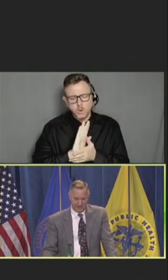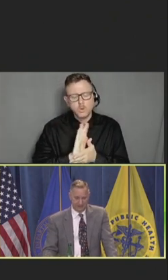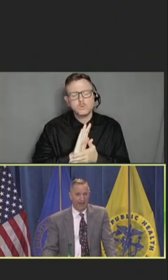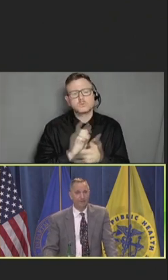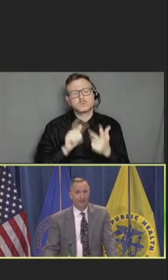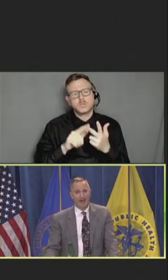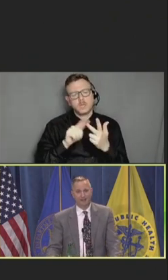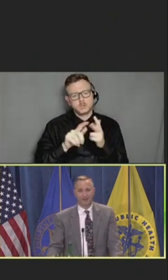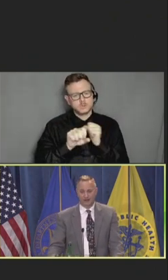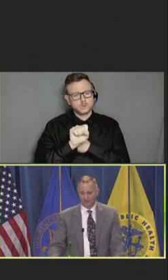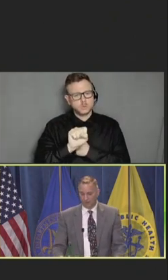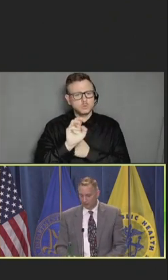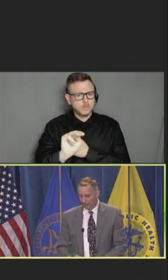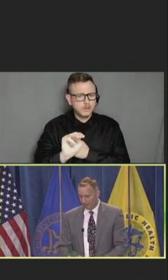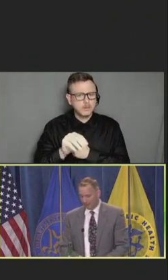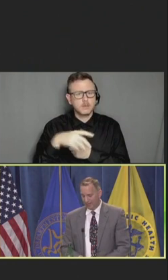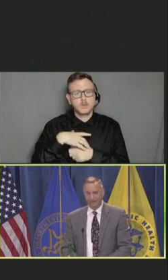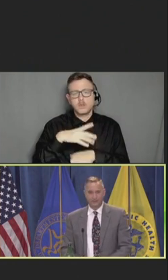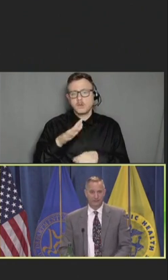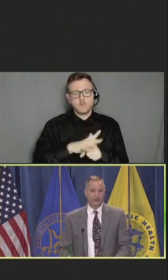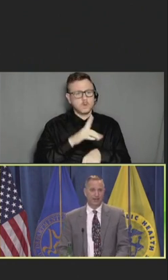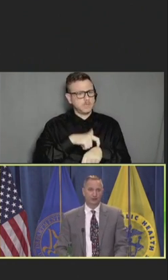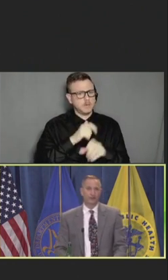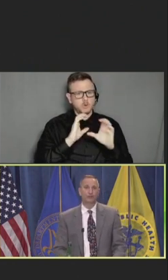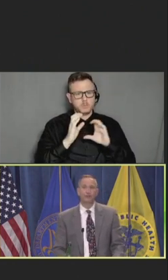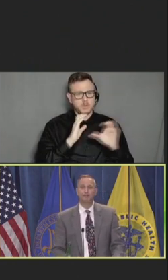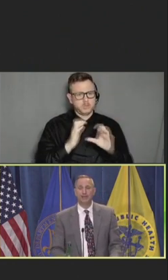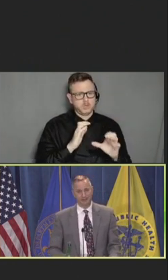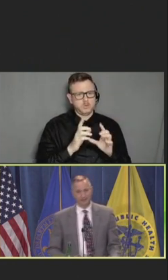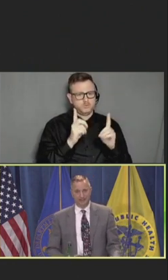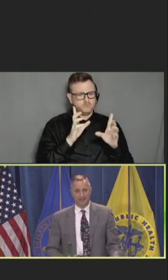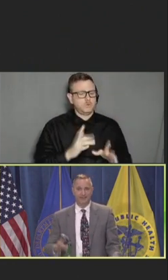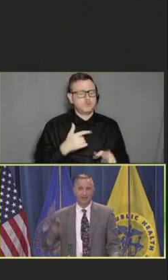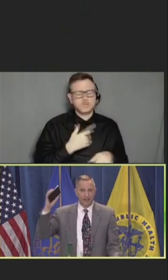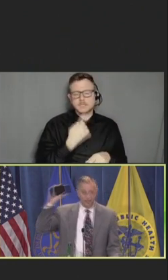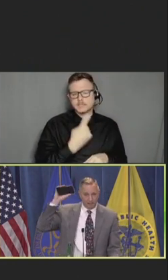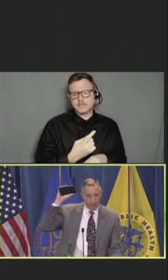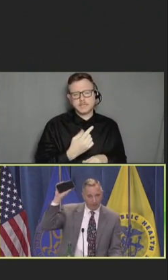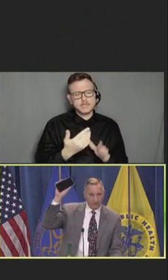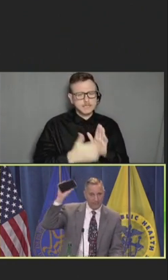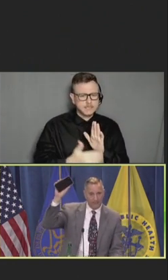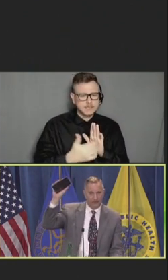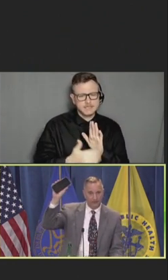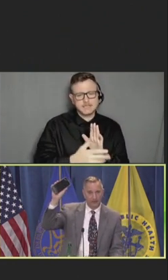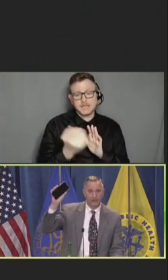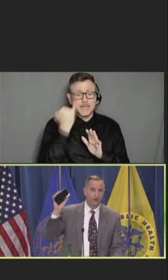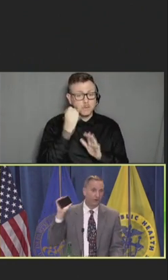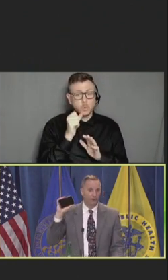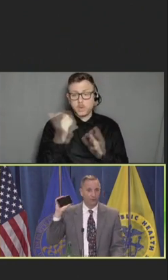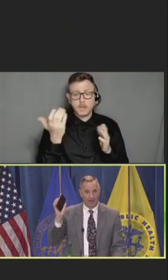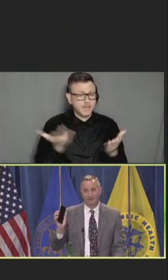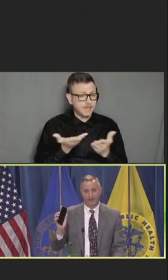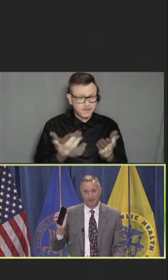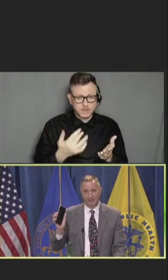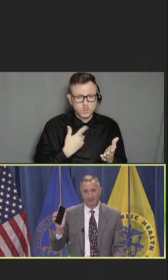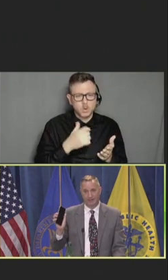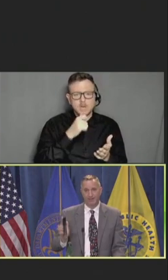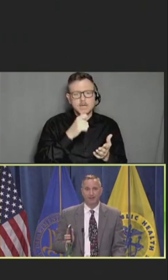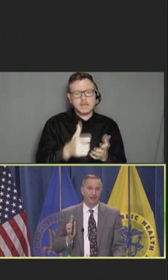As a matter of fact, our full-time communications director repeatedly says, if you aren't here, you aren't relevant.